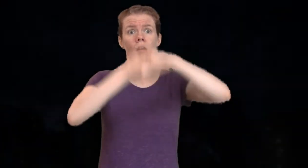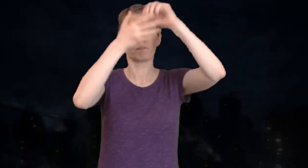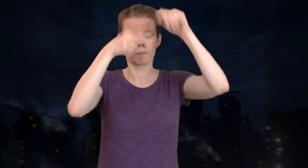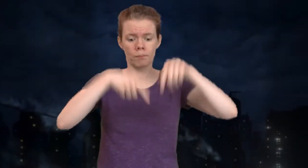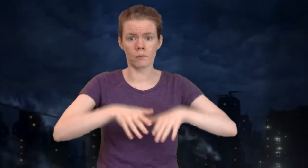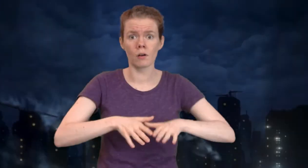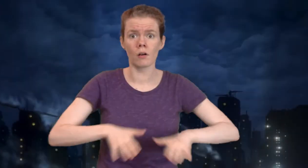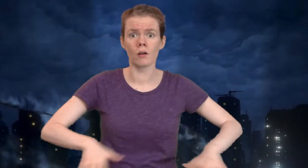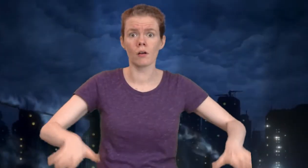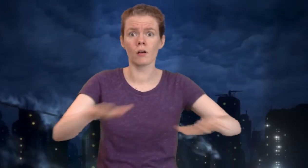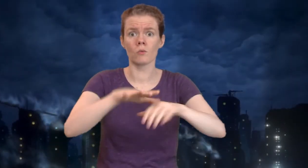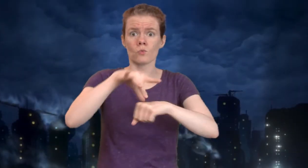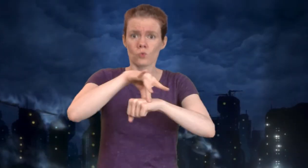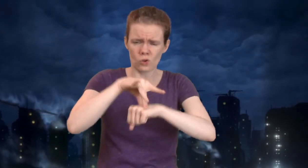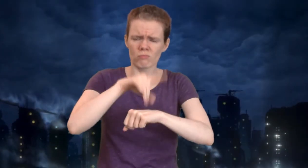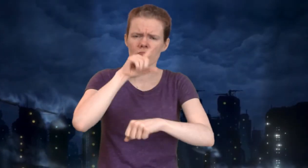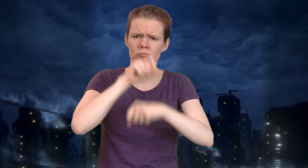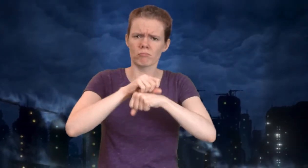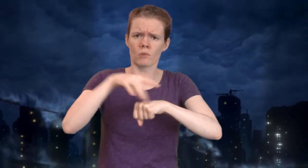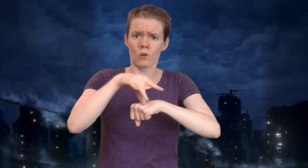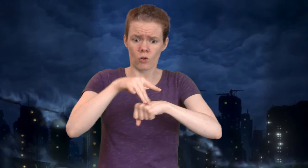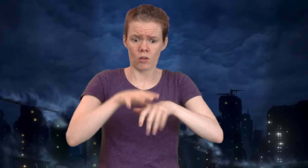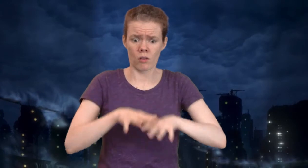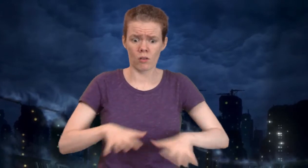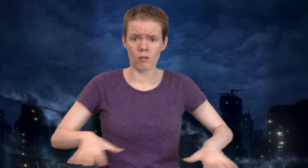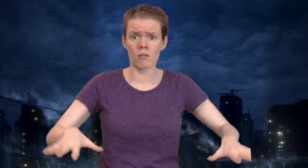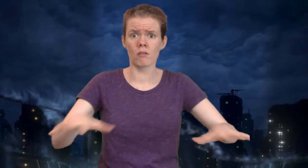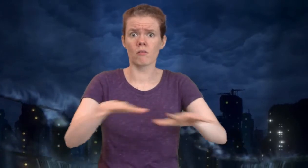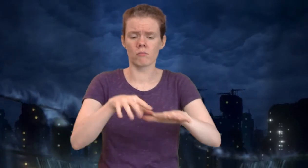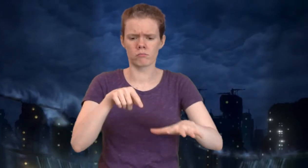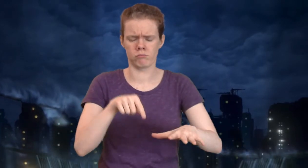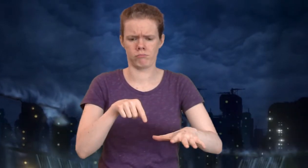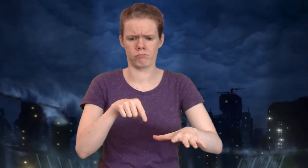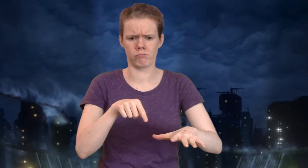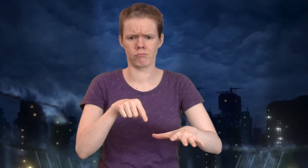to the earth below,